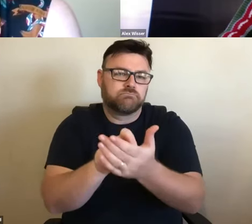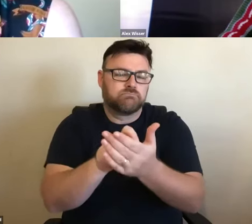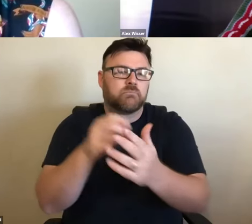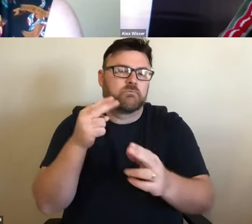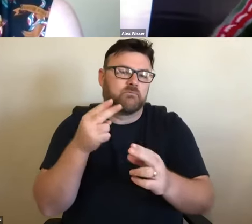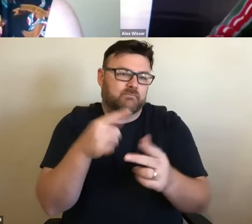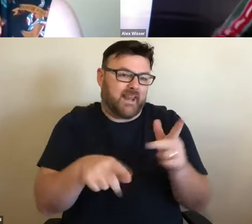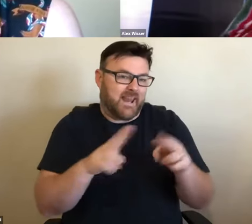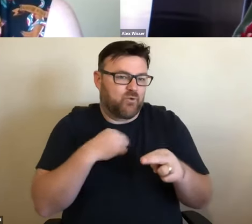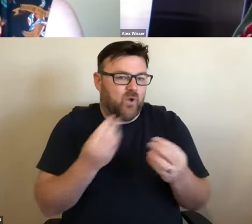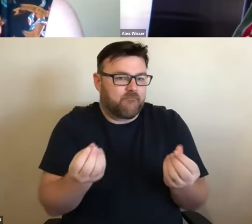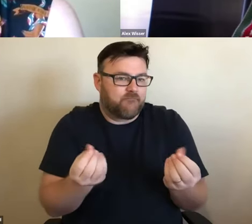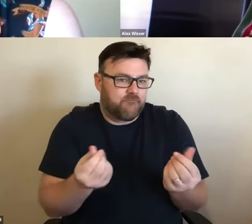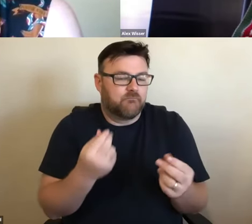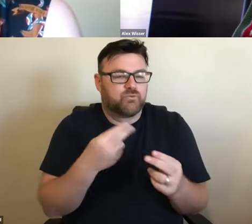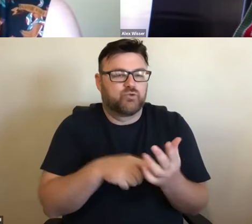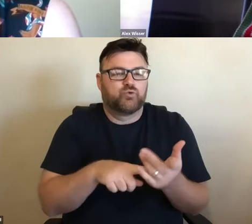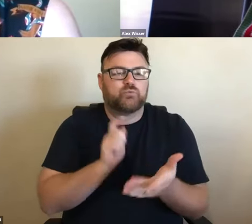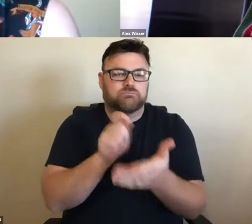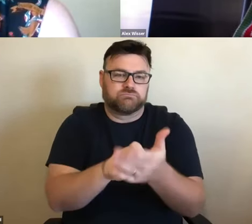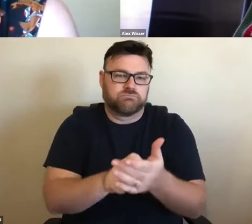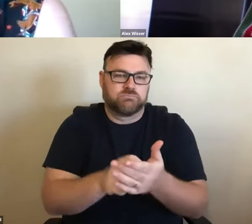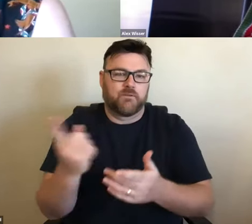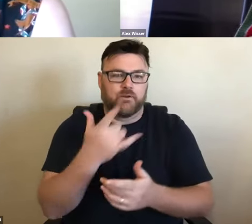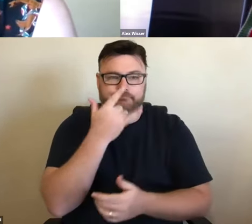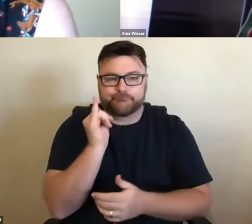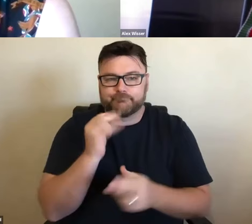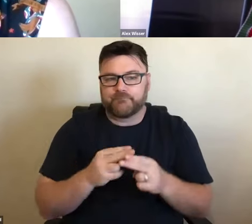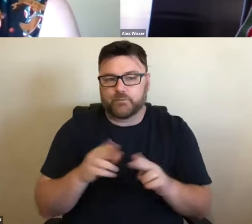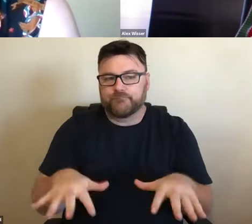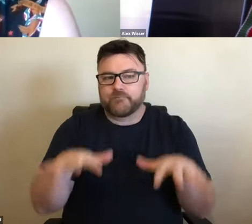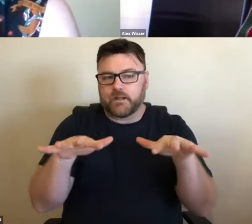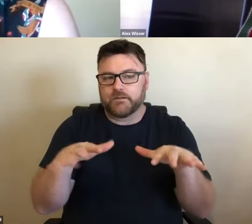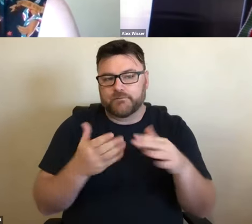to support the devastation that's happening right now across NSW. >>